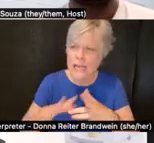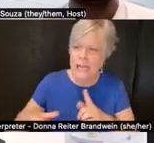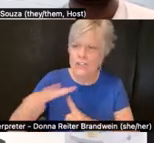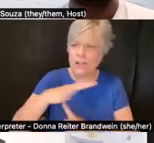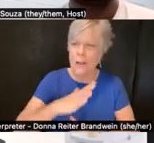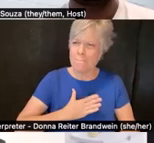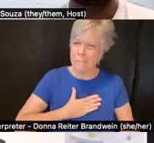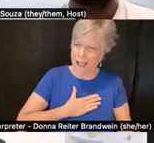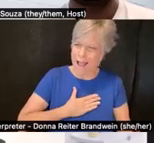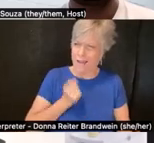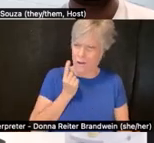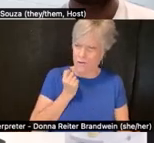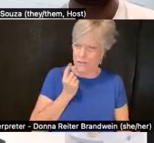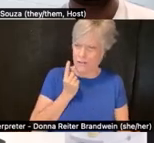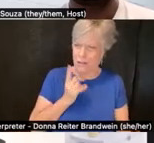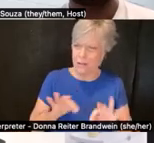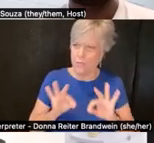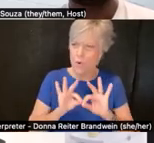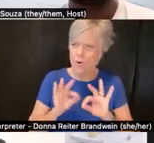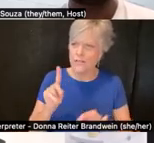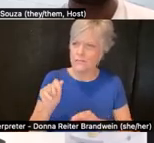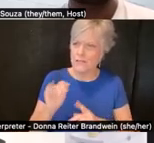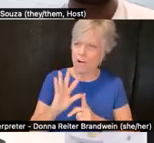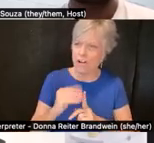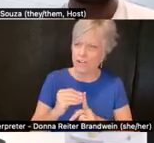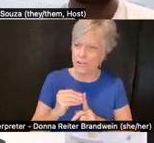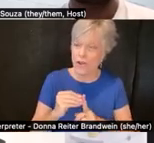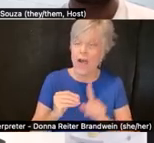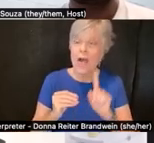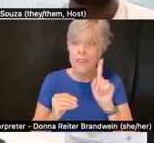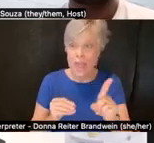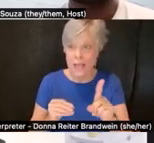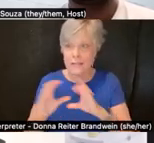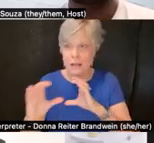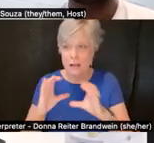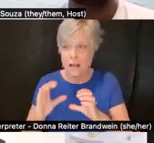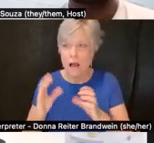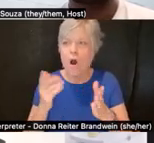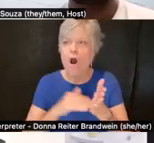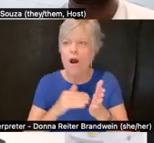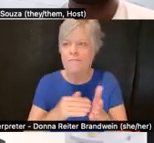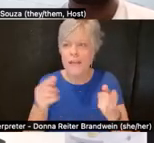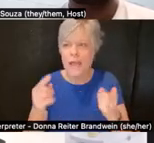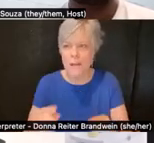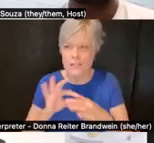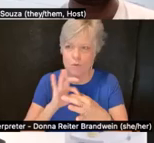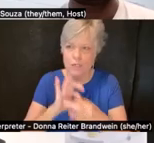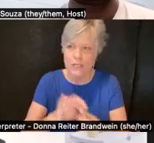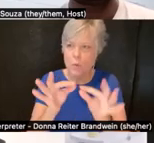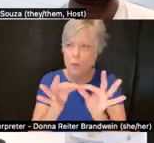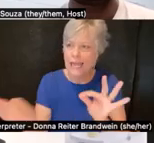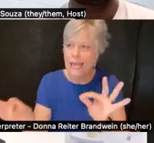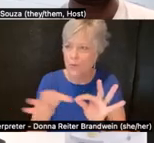of the importance of disability culture, which is a conversation that often arises about language and the complexities of language.